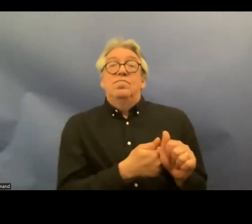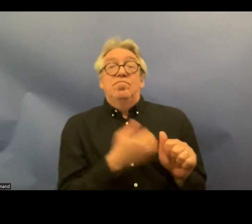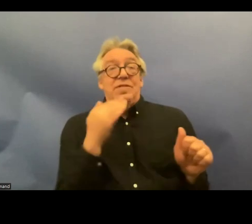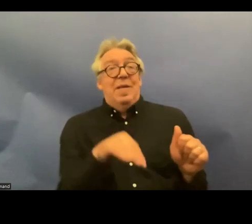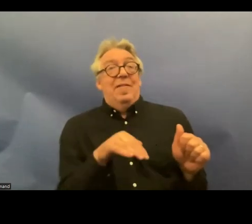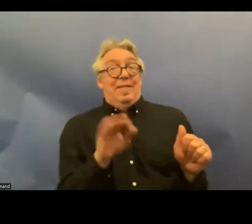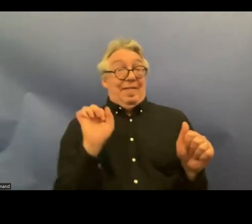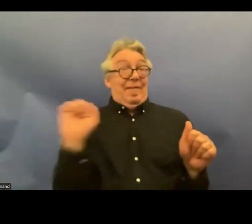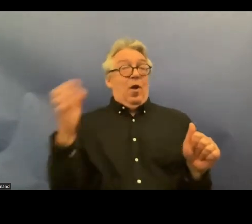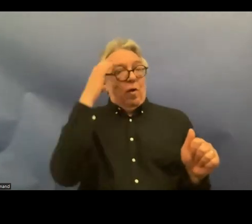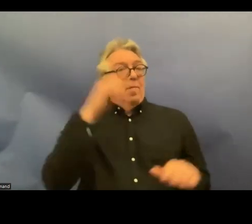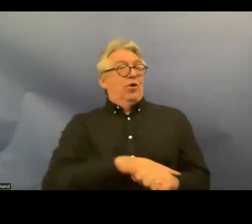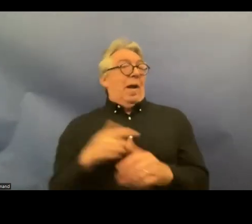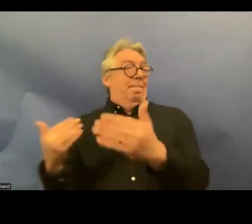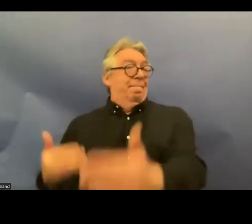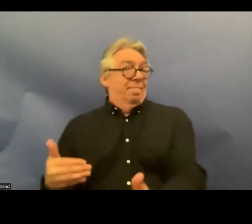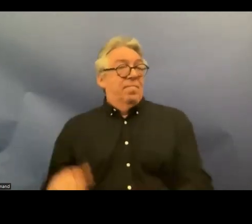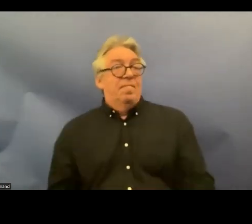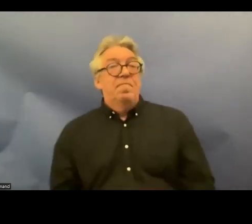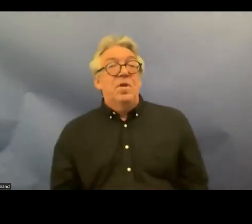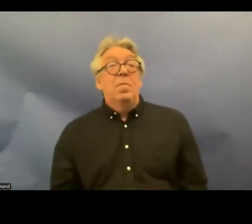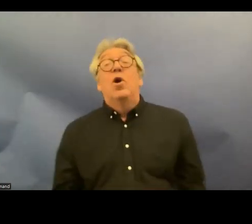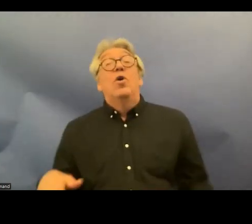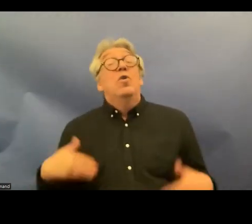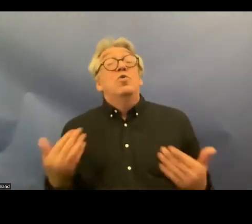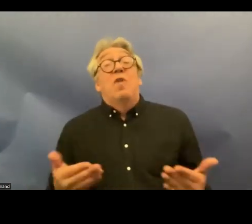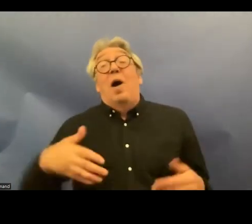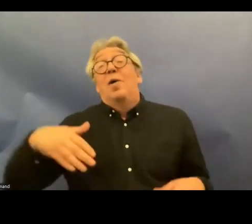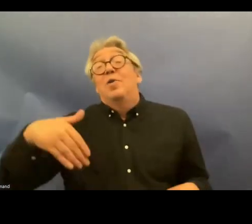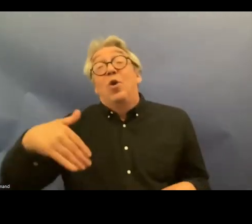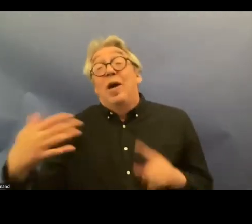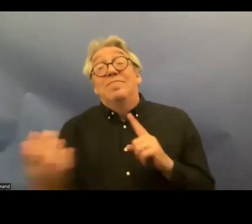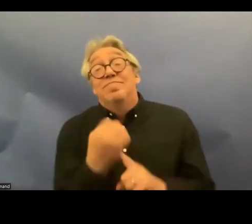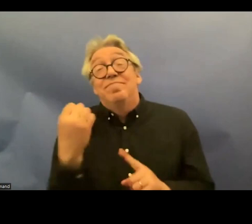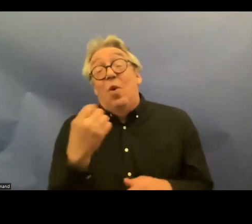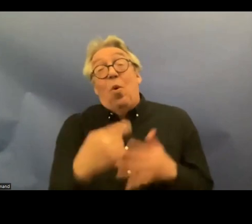but it hasn't been yet so we are still waiting on what will